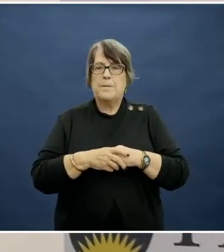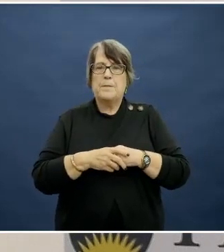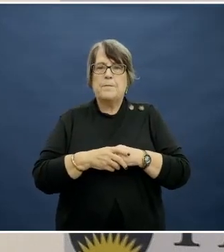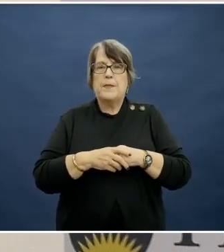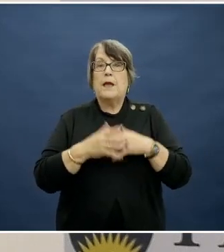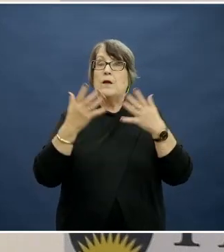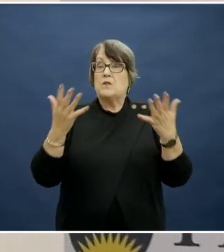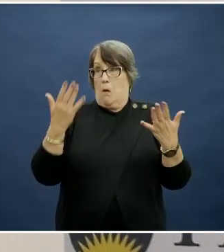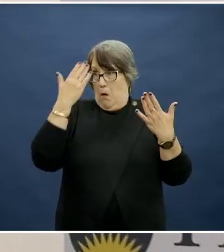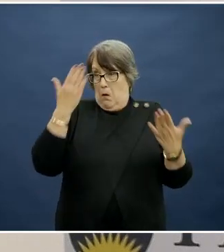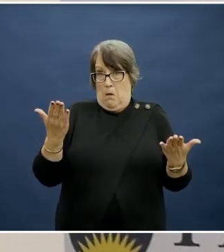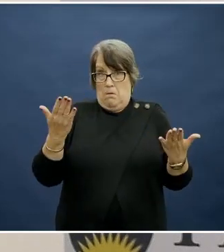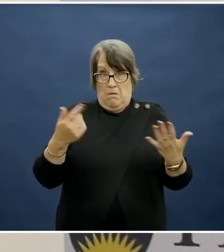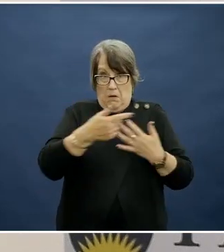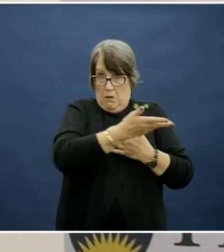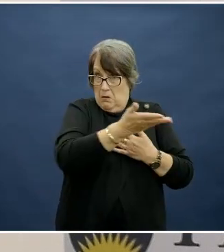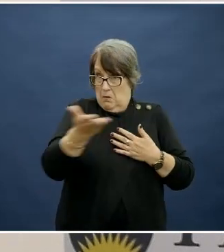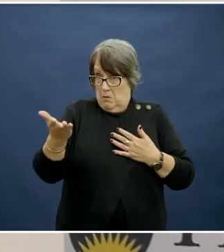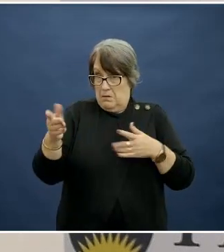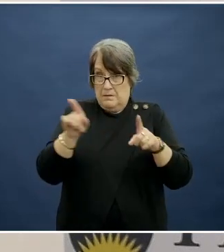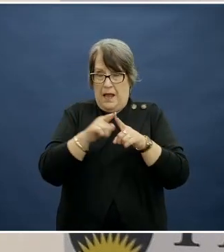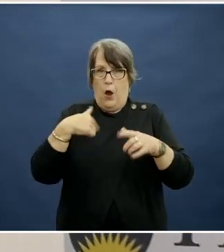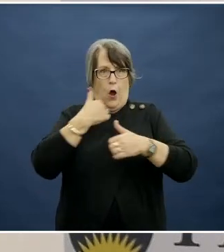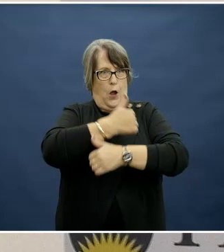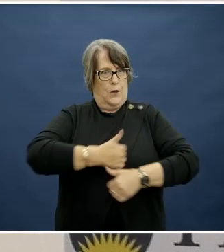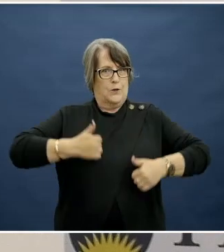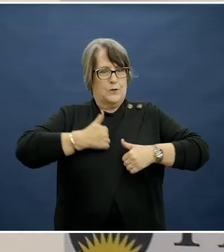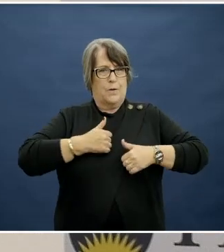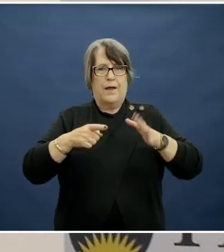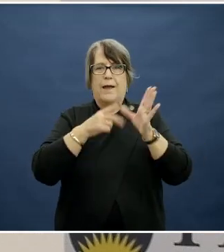So I don't know whether others have, but I've been really enjoying Annabel Crabb's 'Back